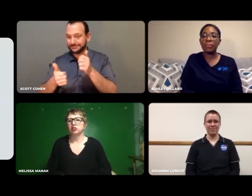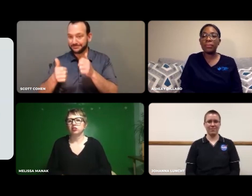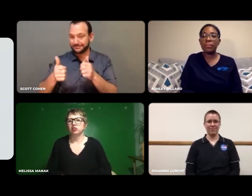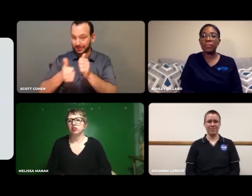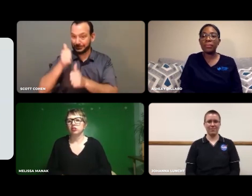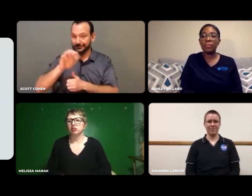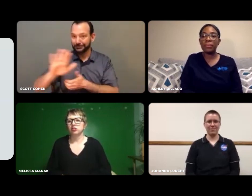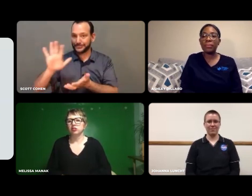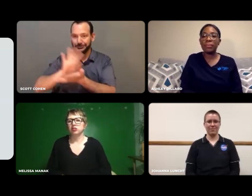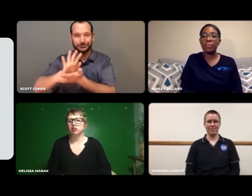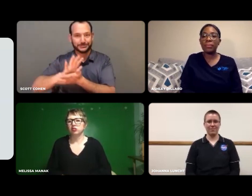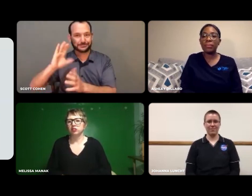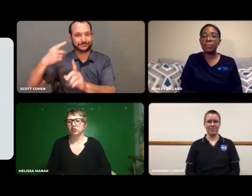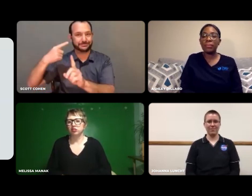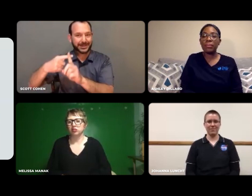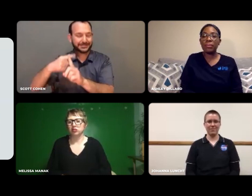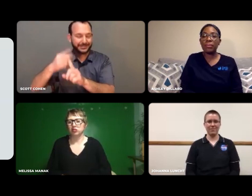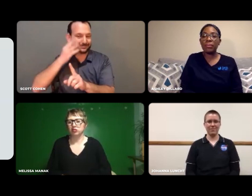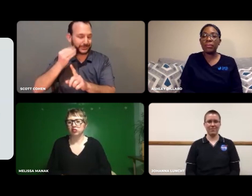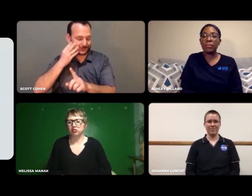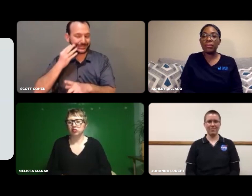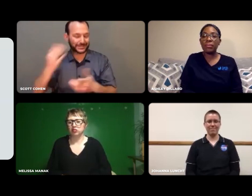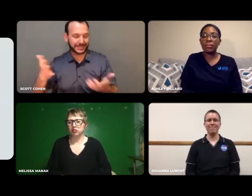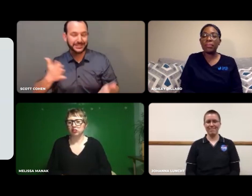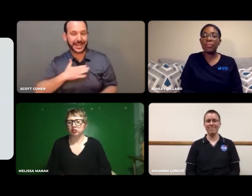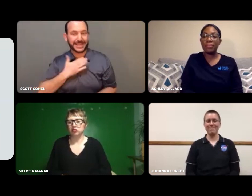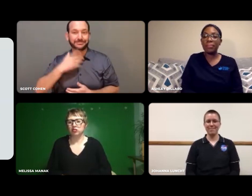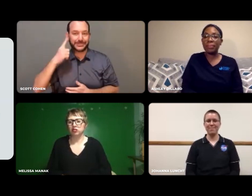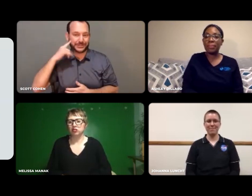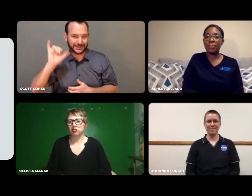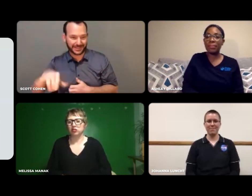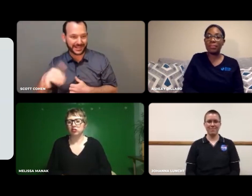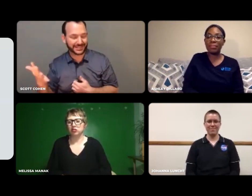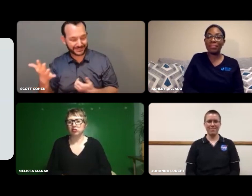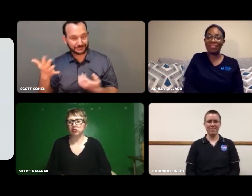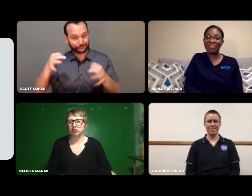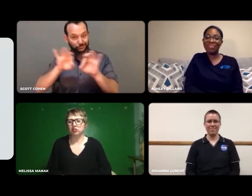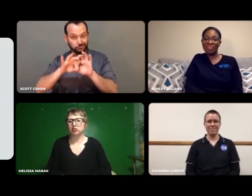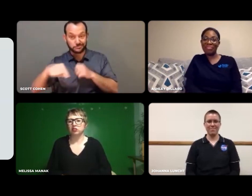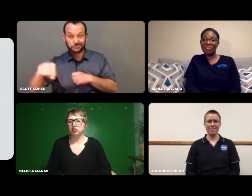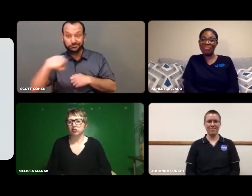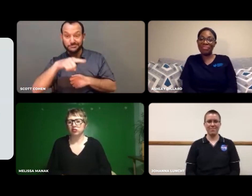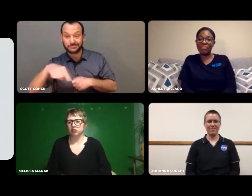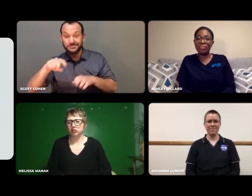So, you've had positive academic experiences, it sounds to me.